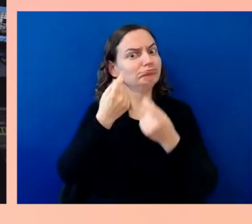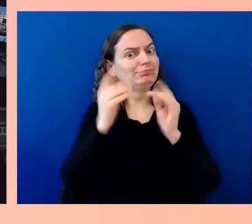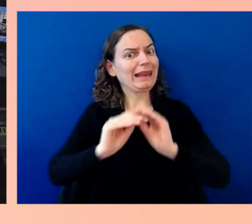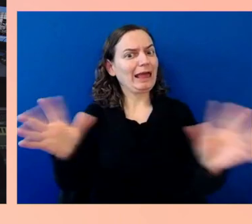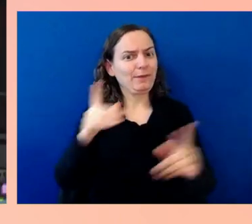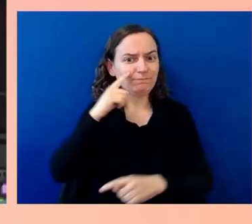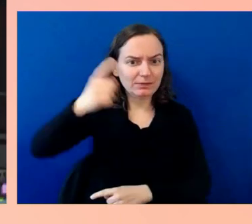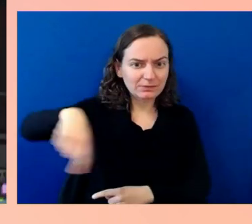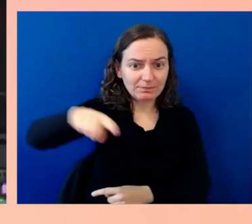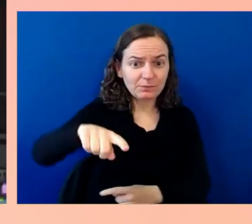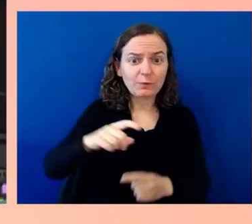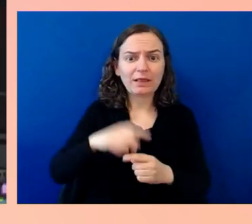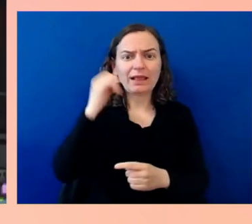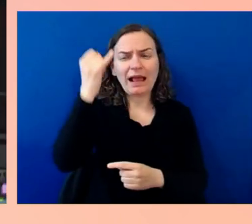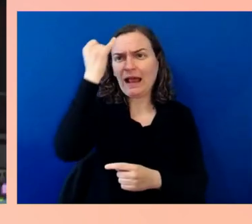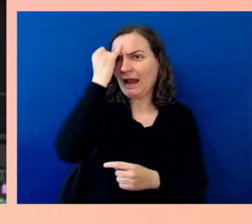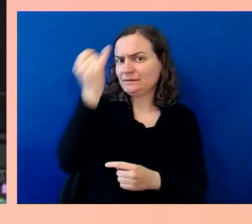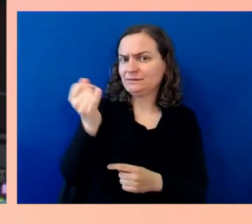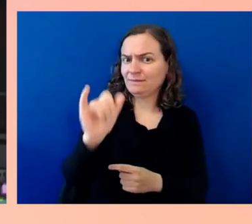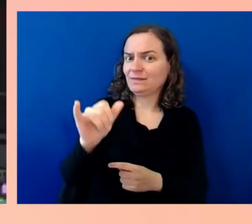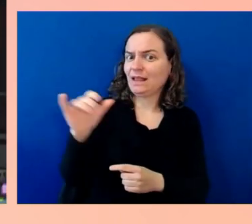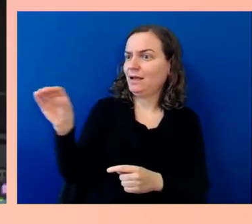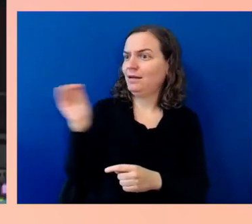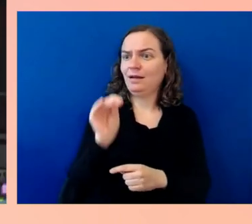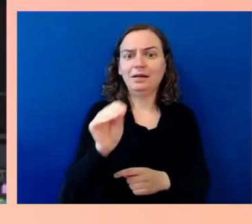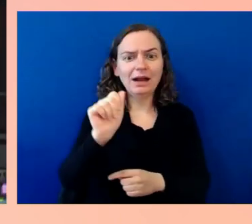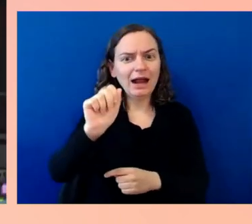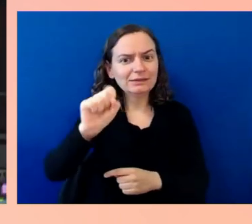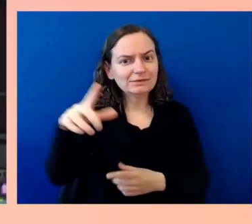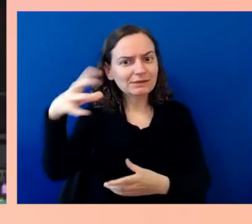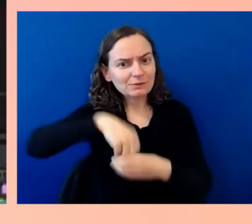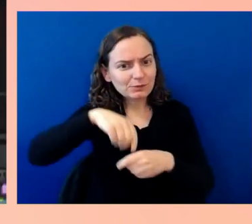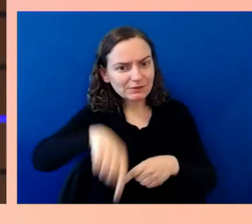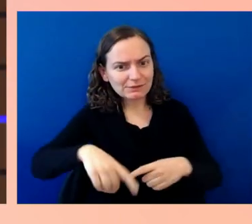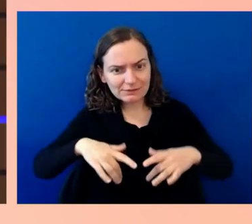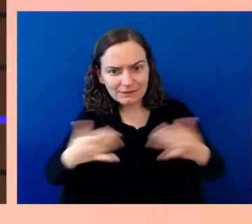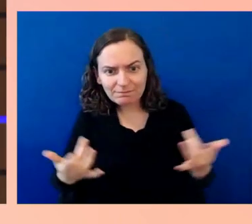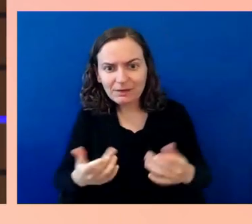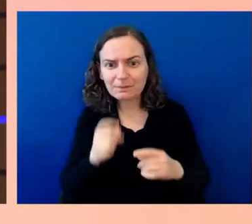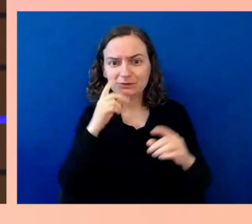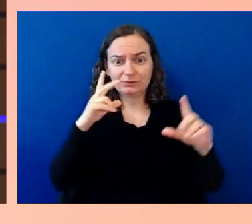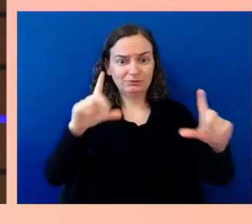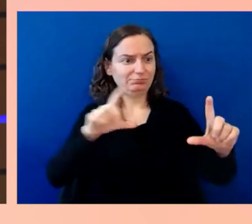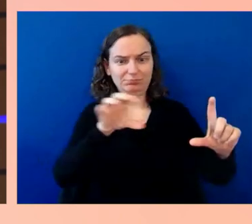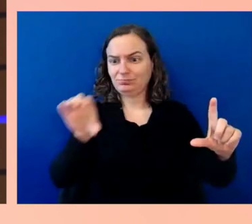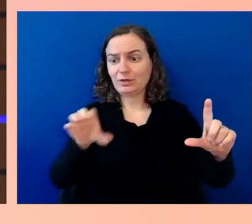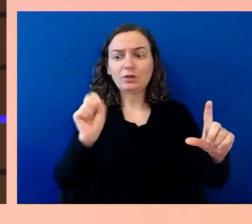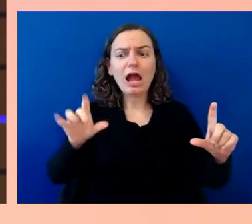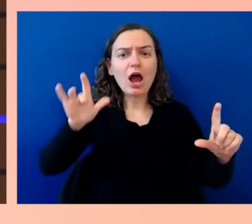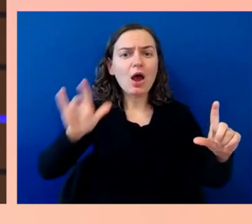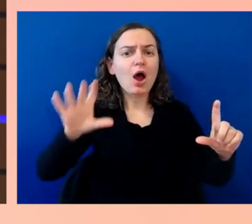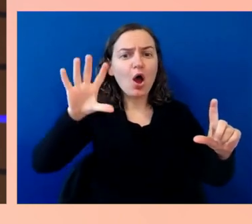"ASL off," closed captions on, off, so that if we wanted to be very focused and just watch